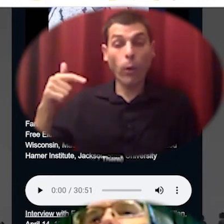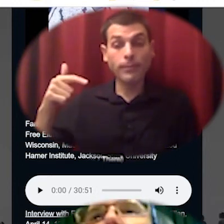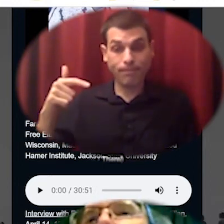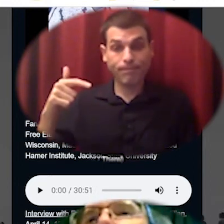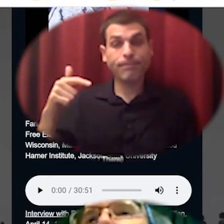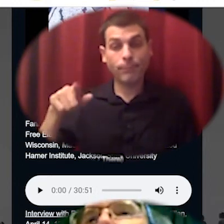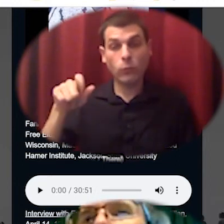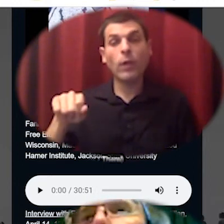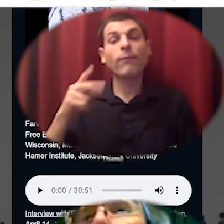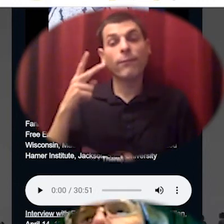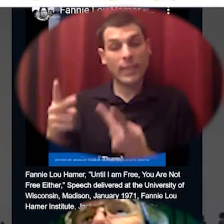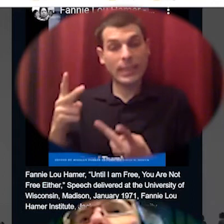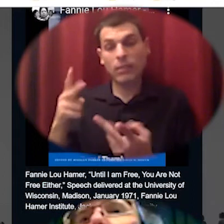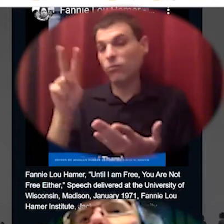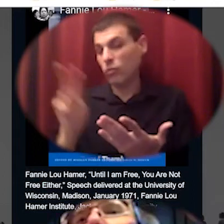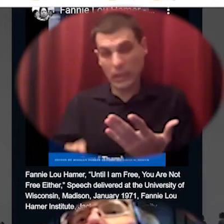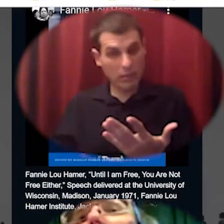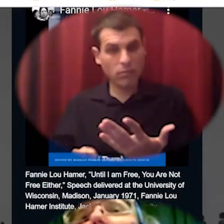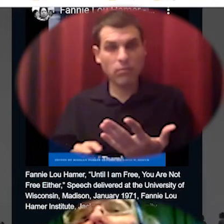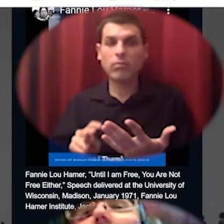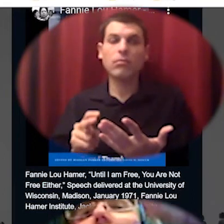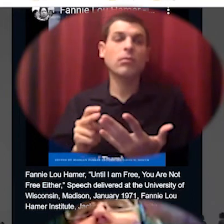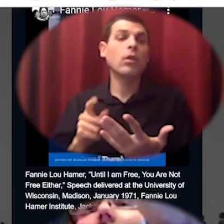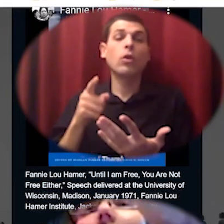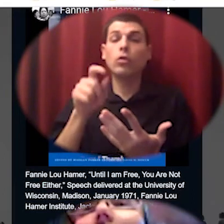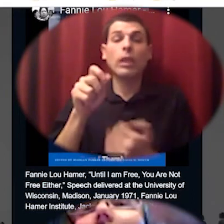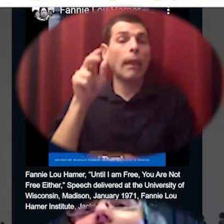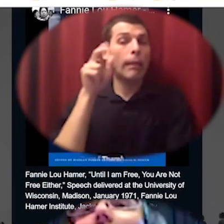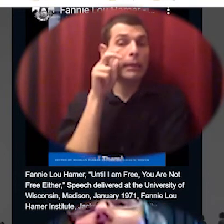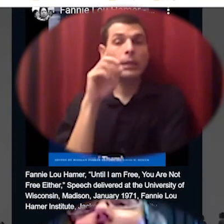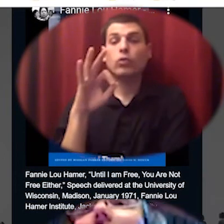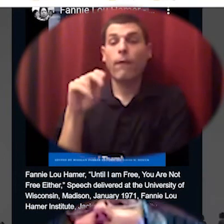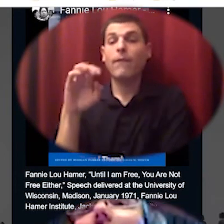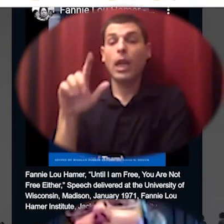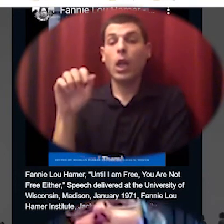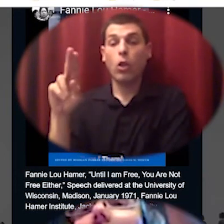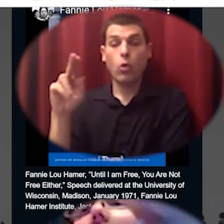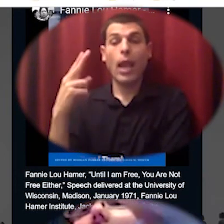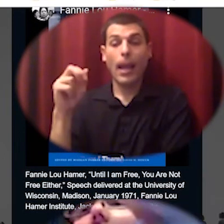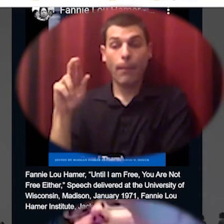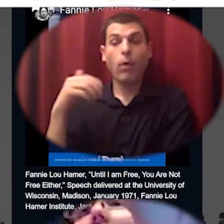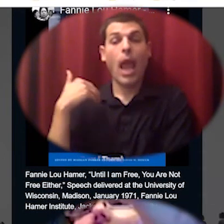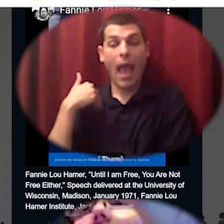decades now listen to fannie lou hamer and her own words listen to her sing